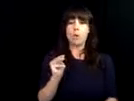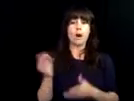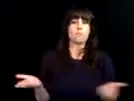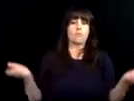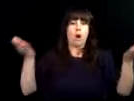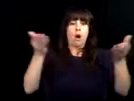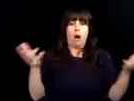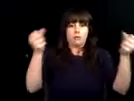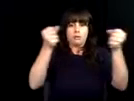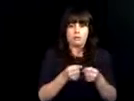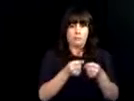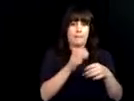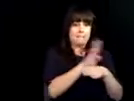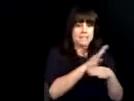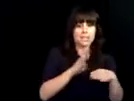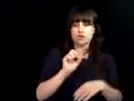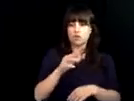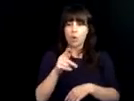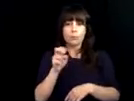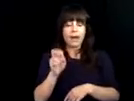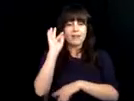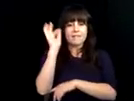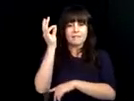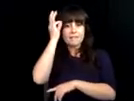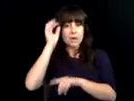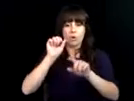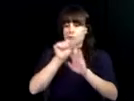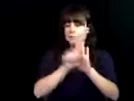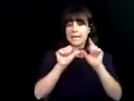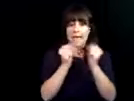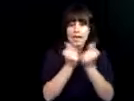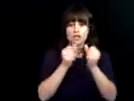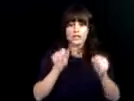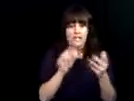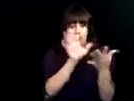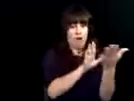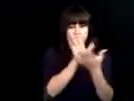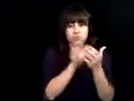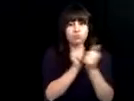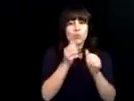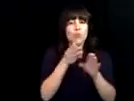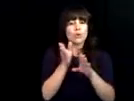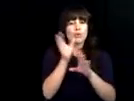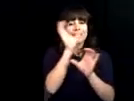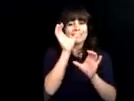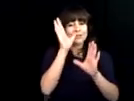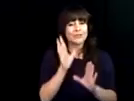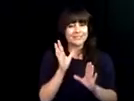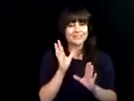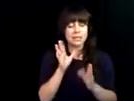dbvi Career Sections was launched. This virtual platform brought together business, corporate, federal and state agency